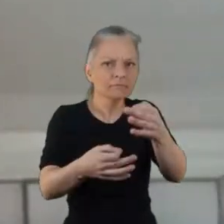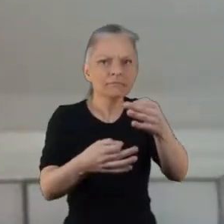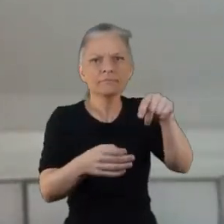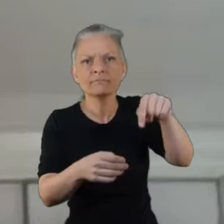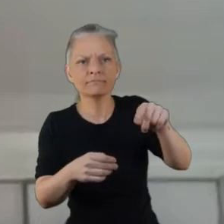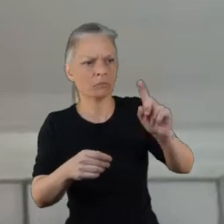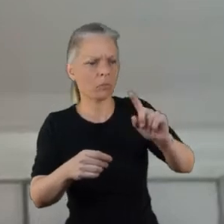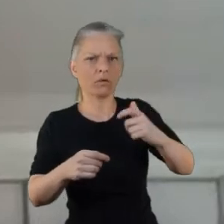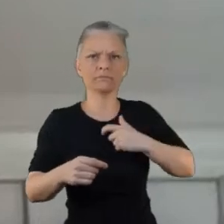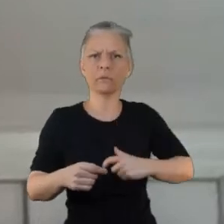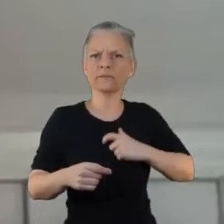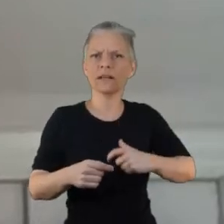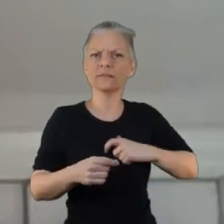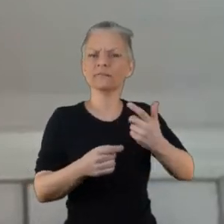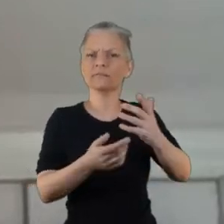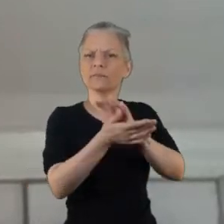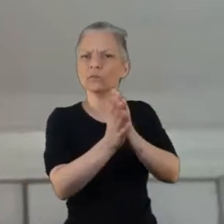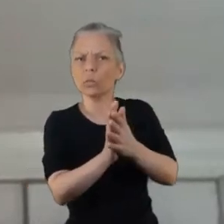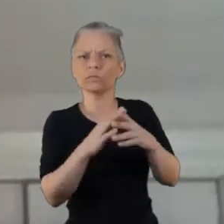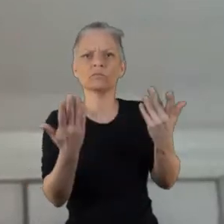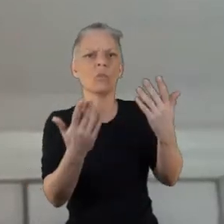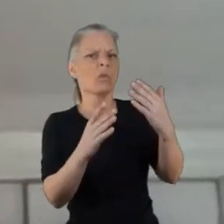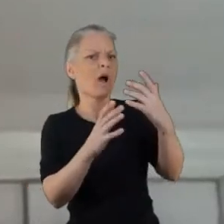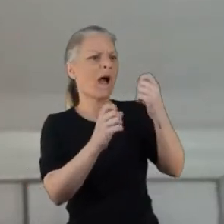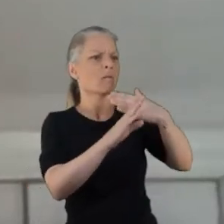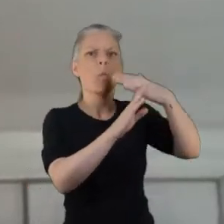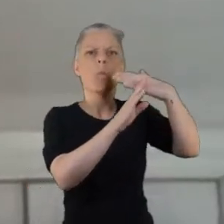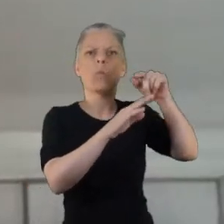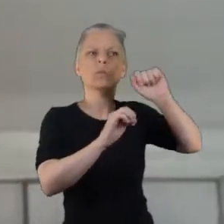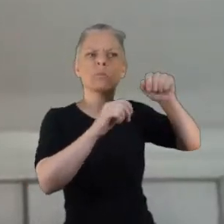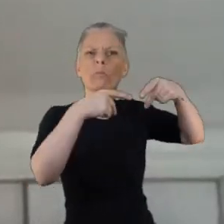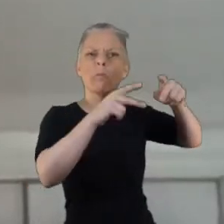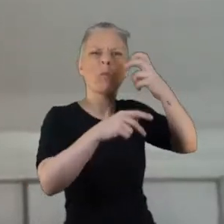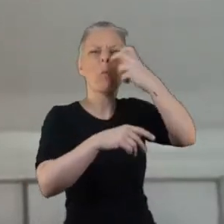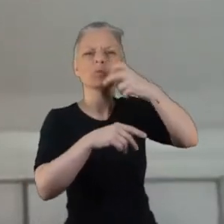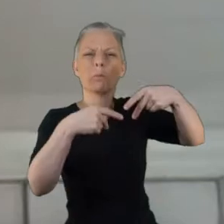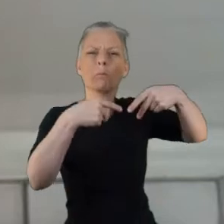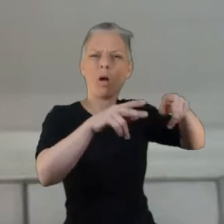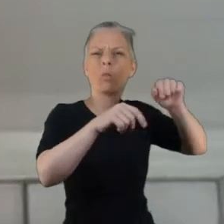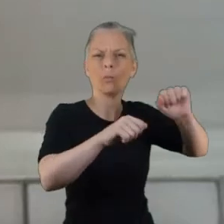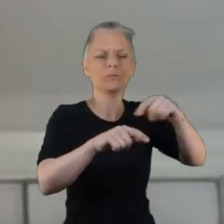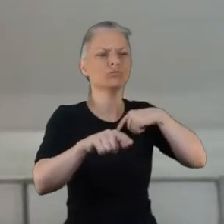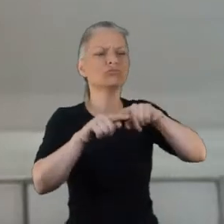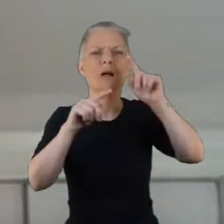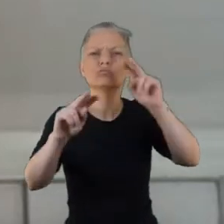looking to to review it and create something new and we were very keen to cast the net